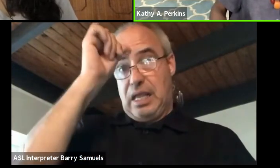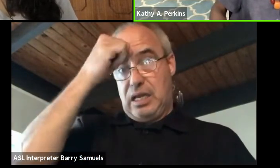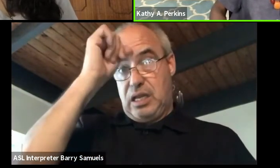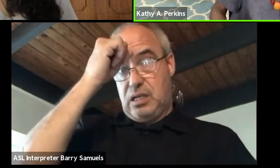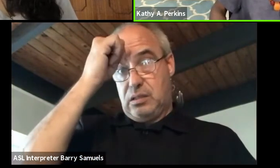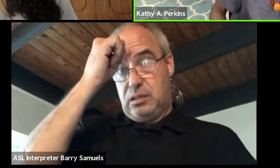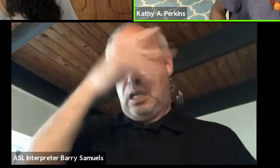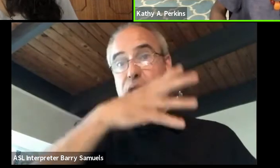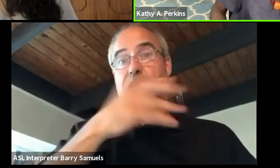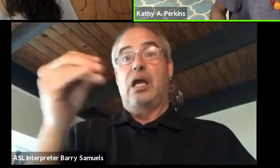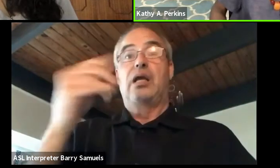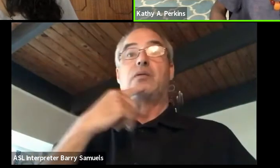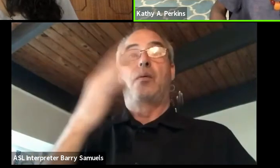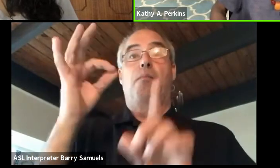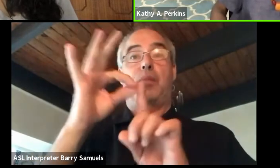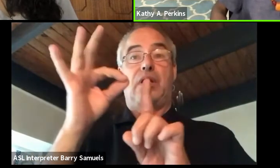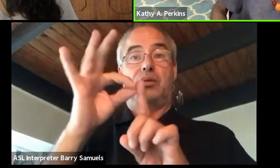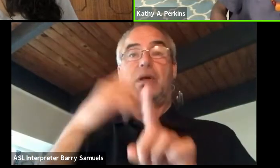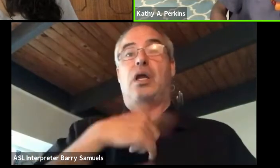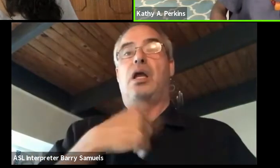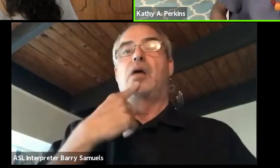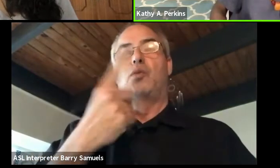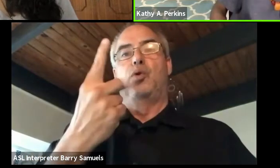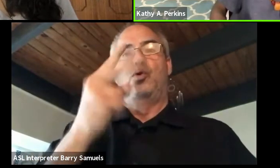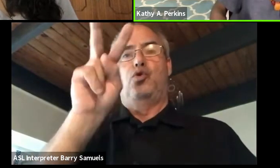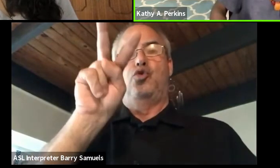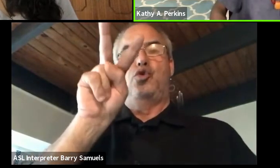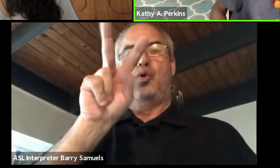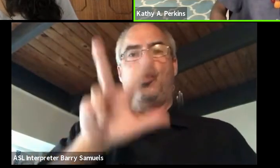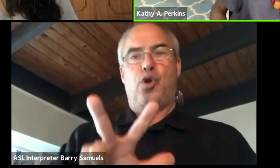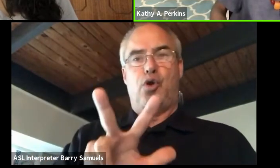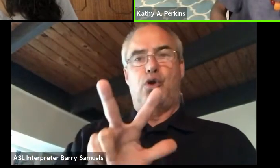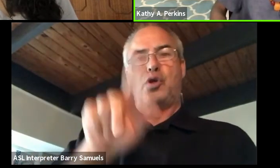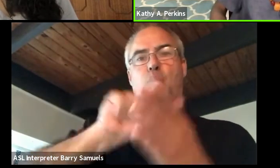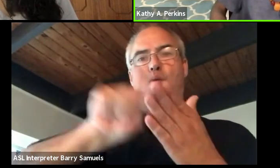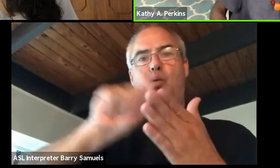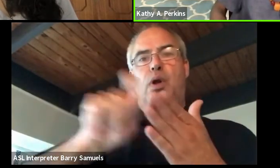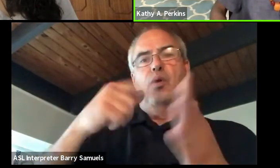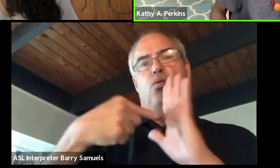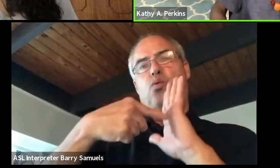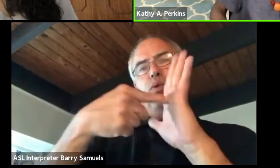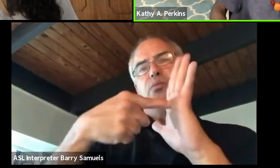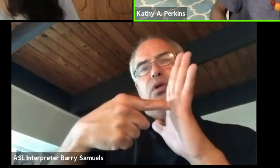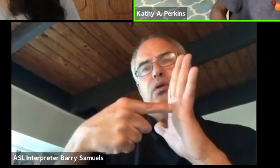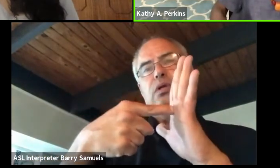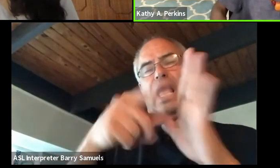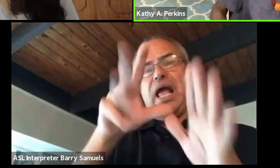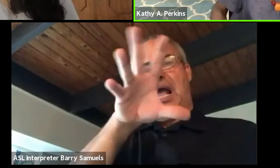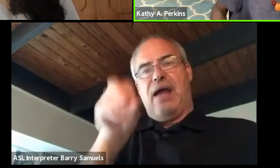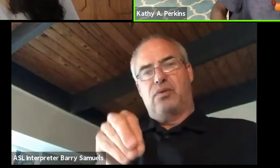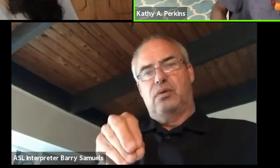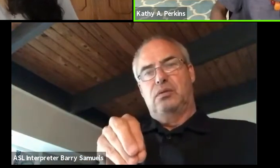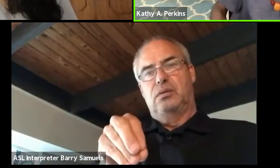But two thirds of the writers, I would say represent the African diaspora. And I would say the woman from Palestine,